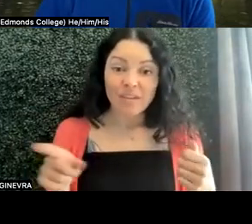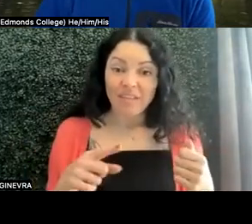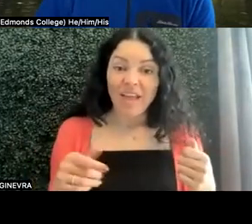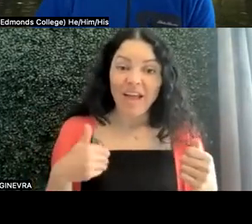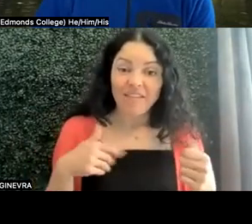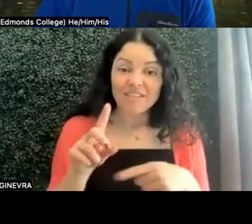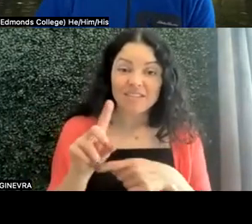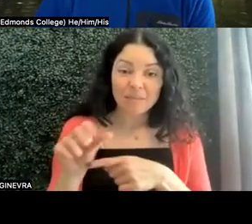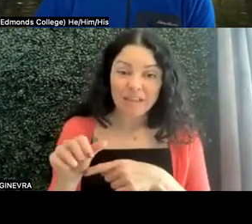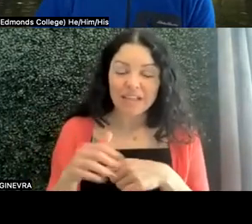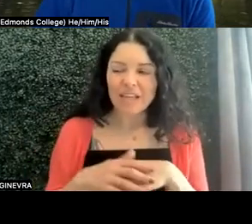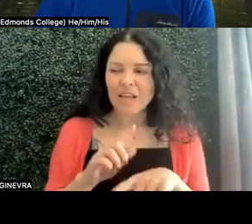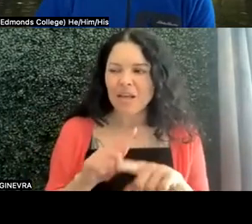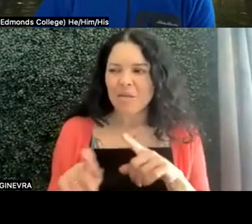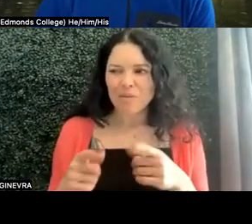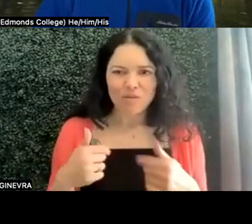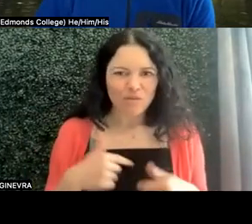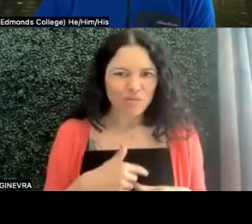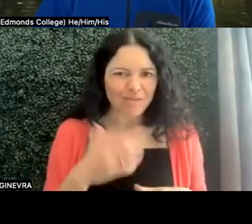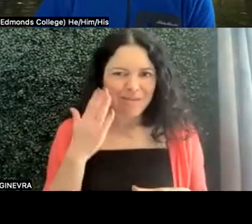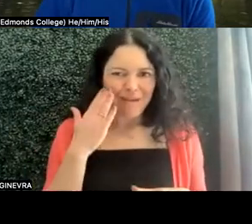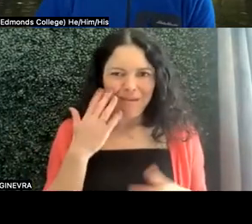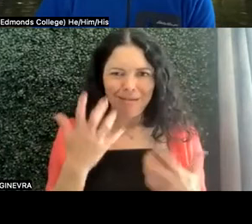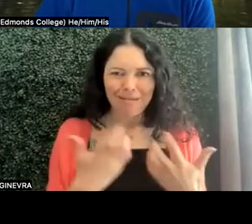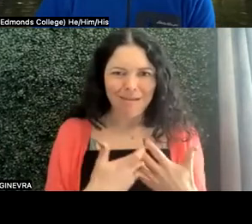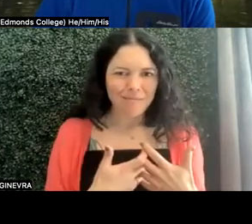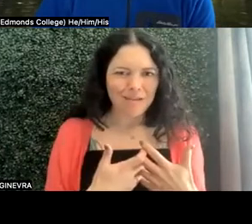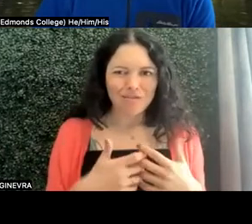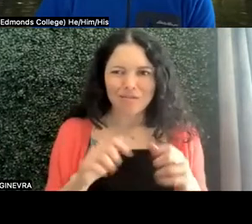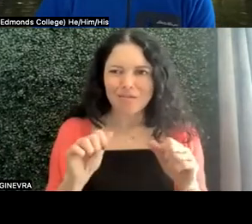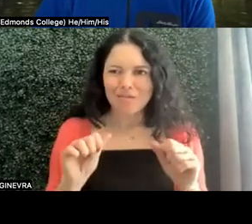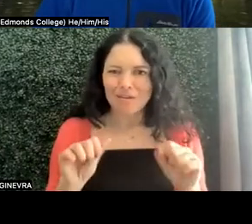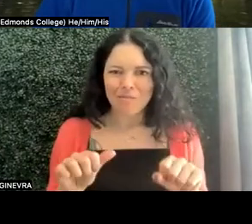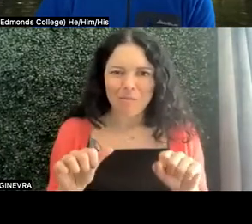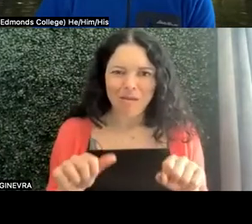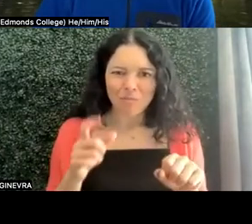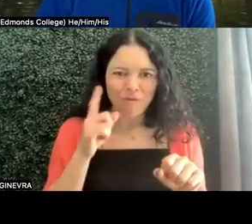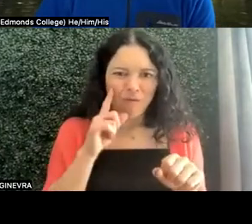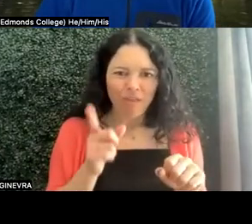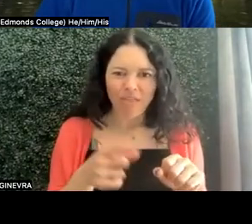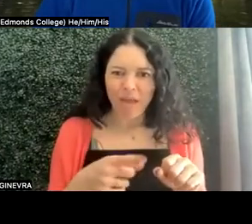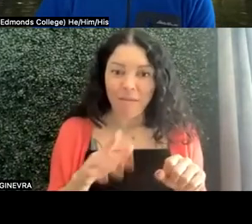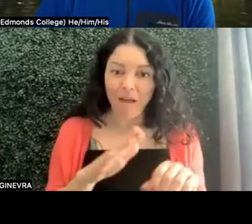but don't even know that accommodations could be possible for them at the college level.